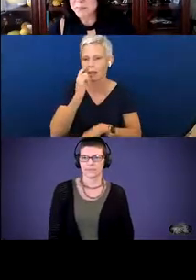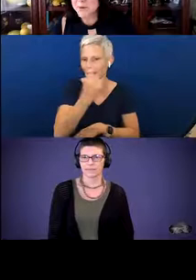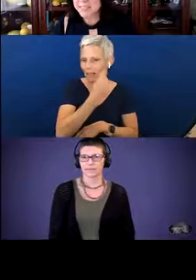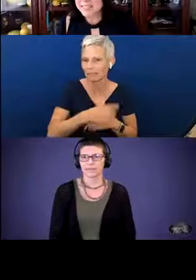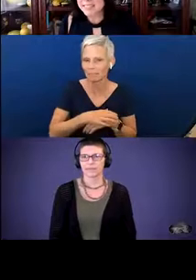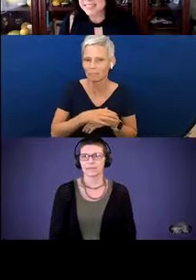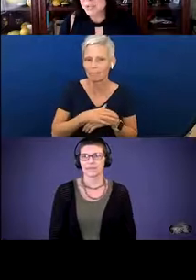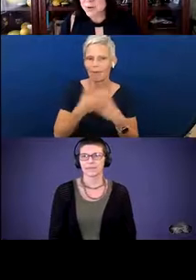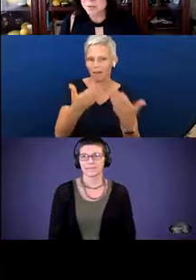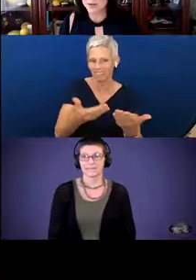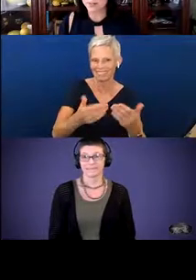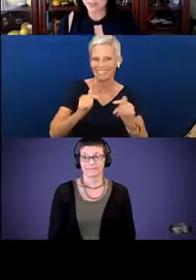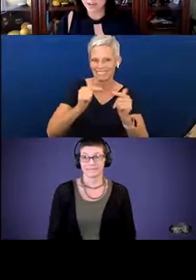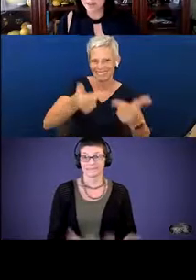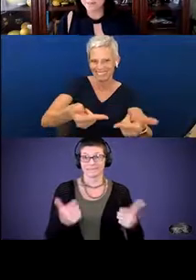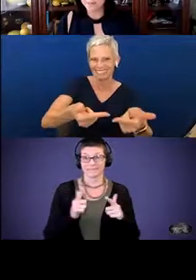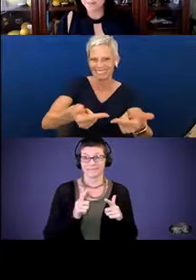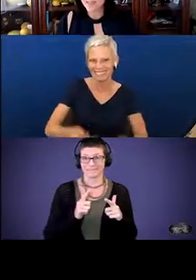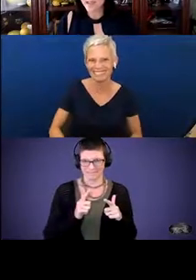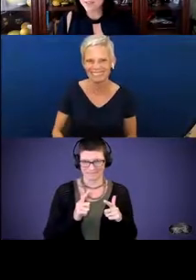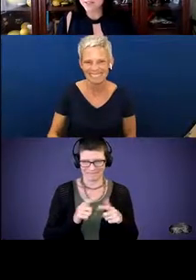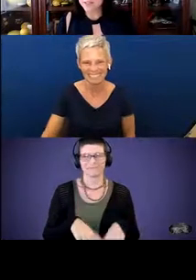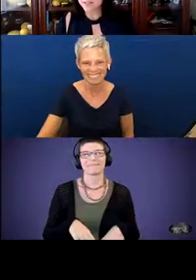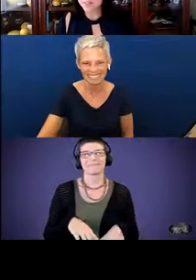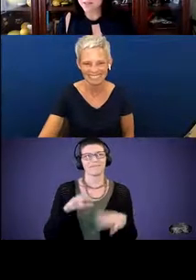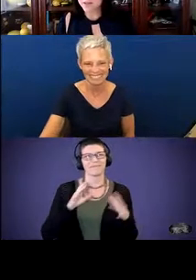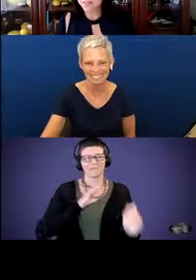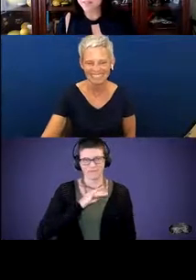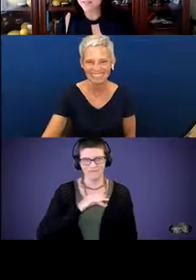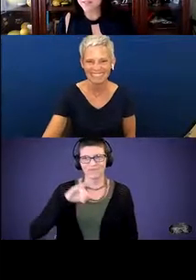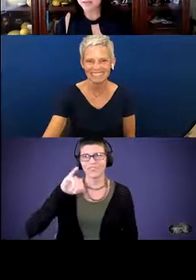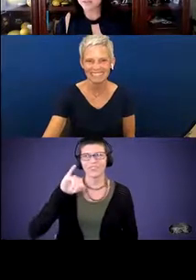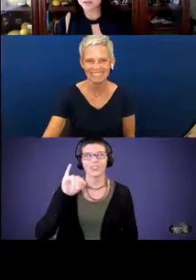Great. This is Joanie put in the chat. “I also love the tip about still singing with children